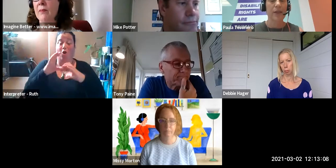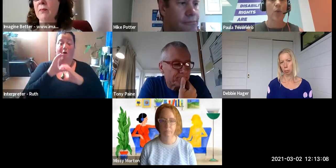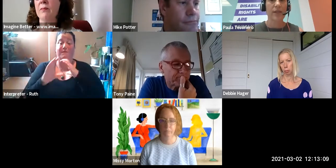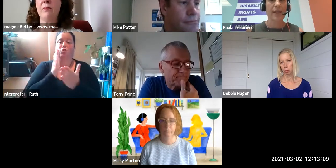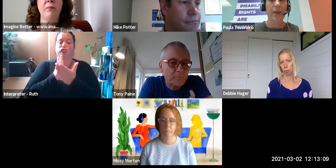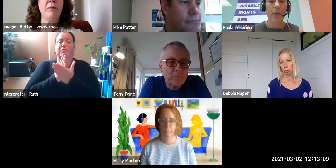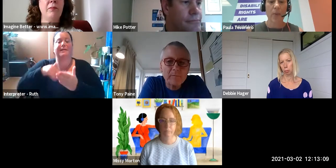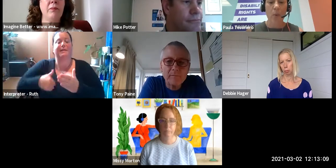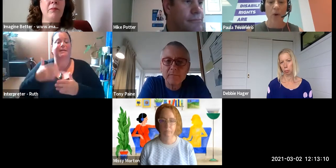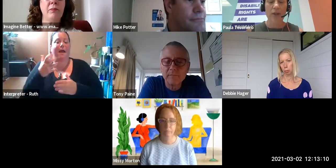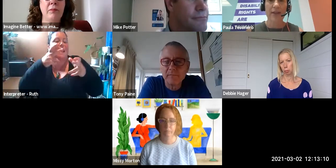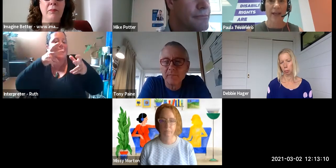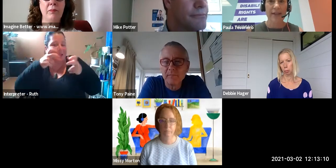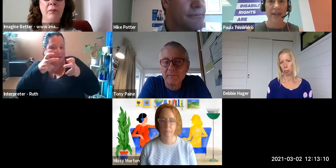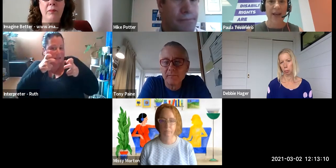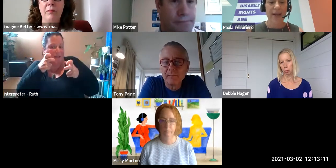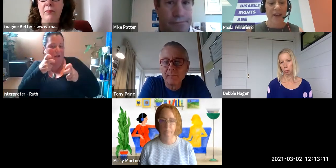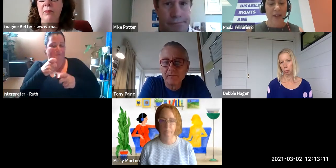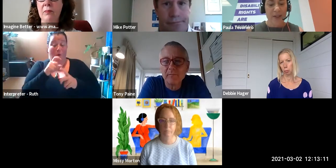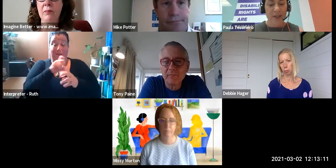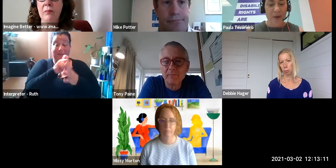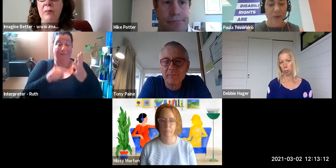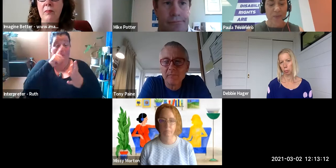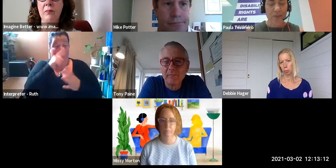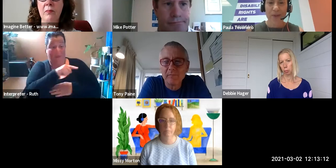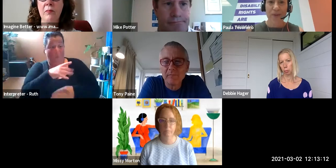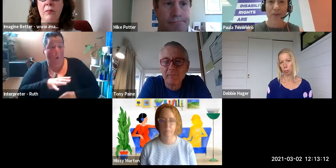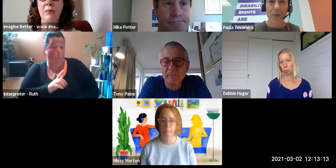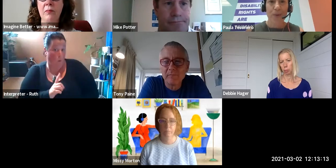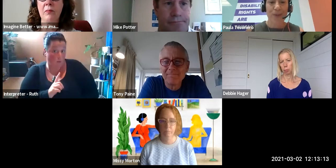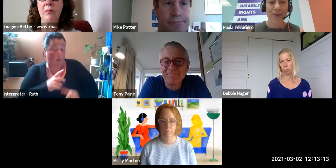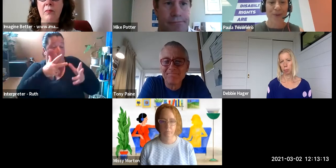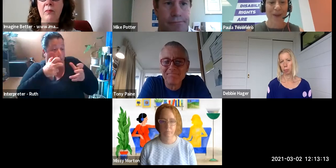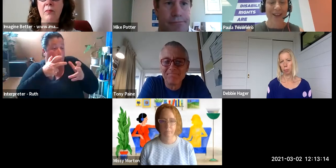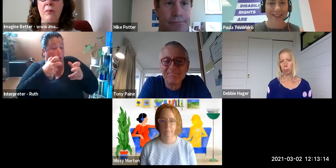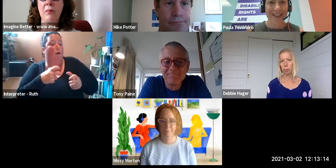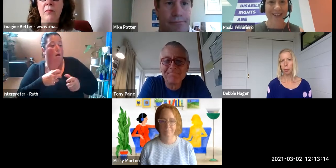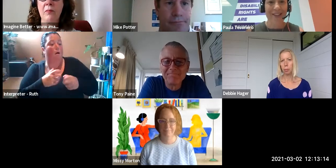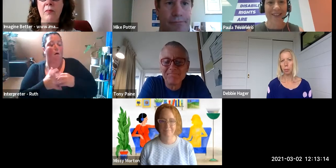to what disabled people want and say. So those are a few thoughts from me at this stage.